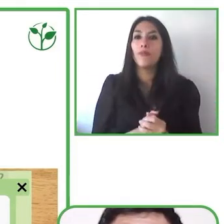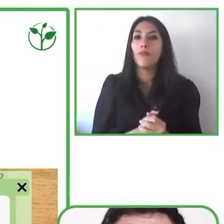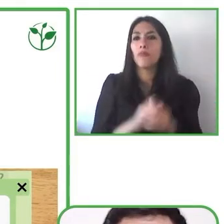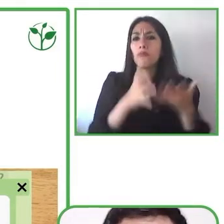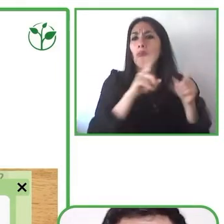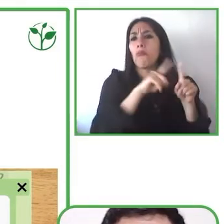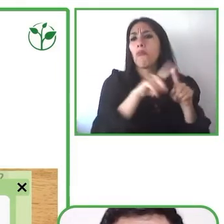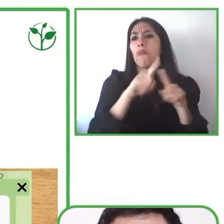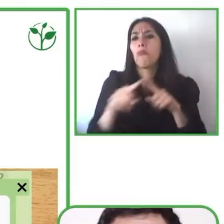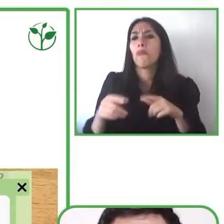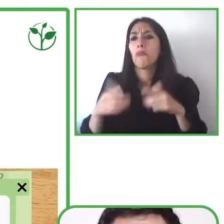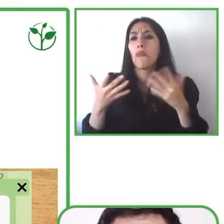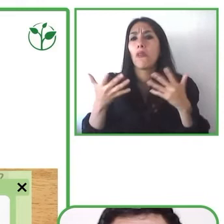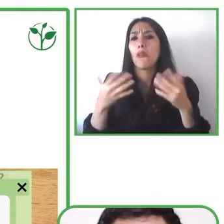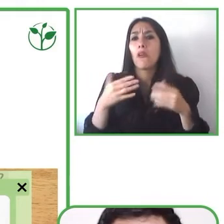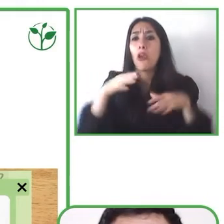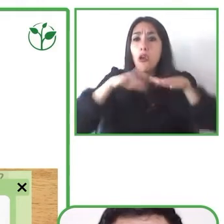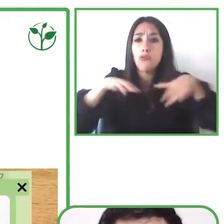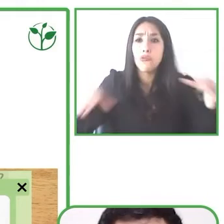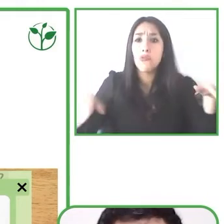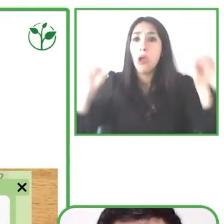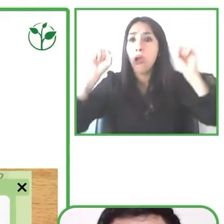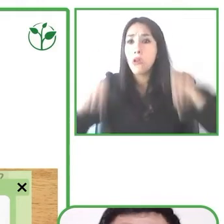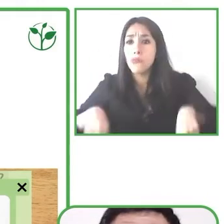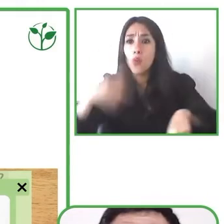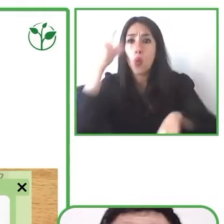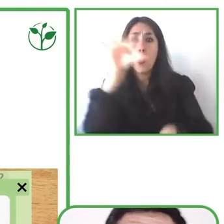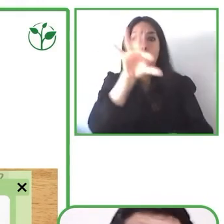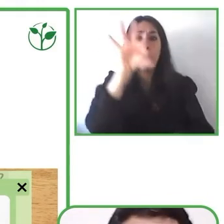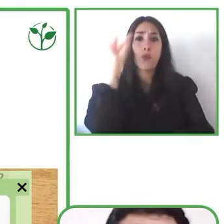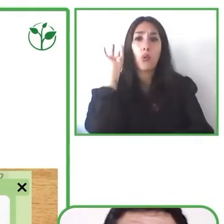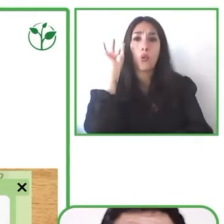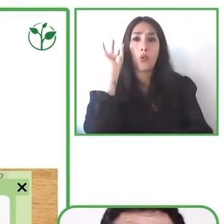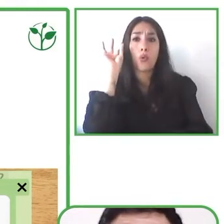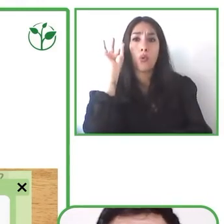sites and also, they can manipulate the writing of those words